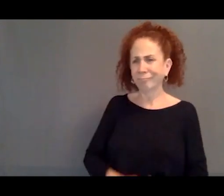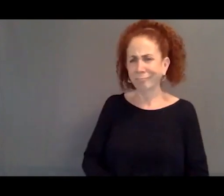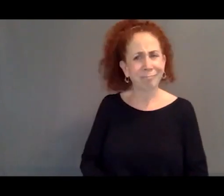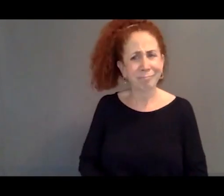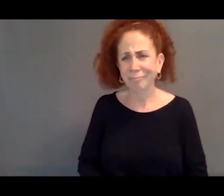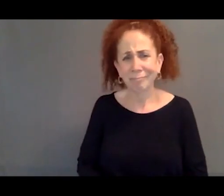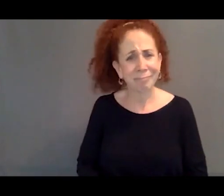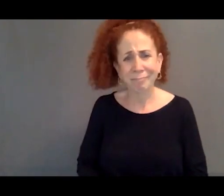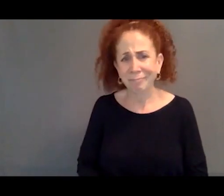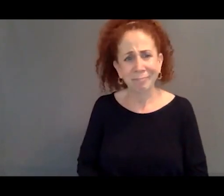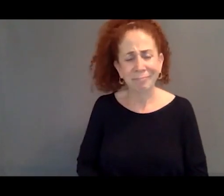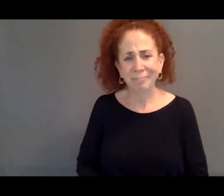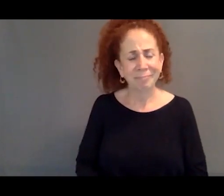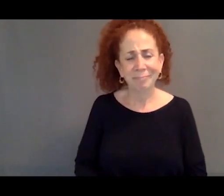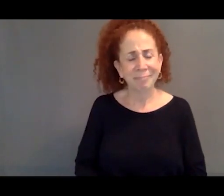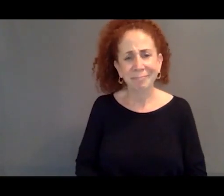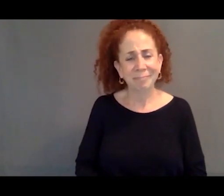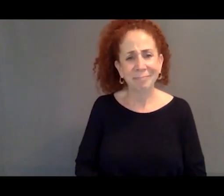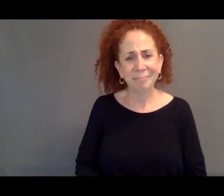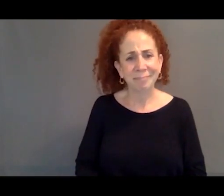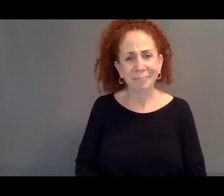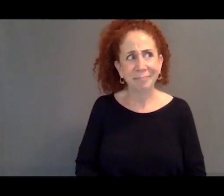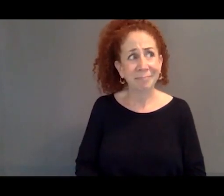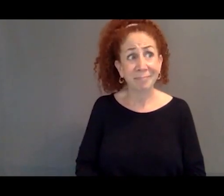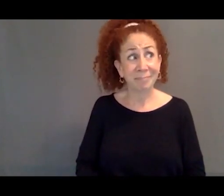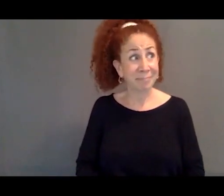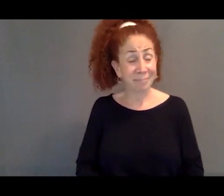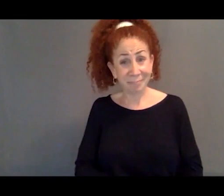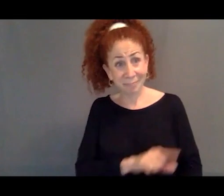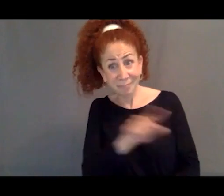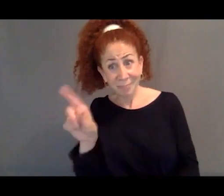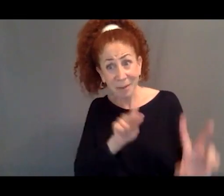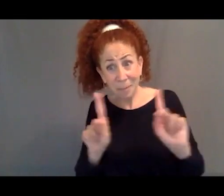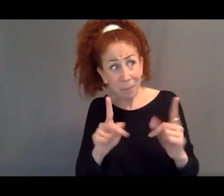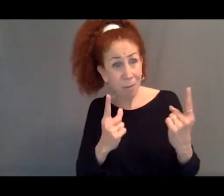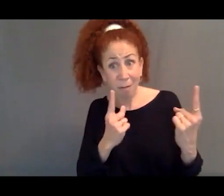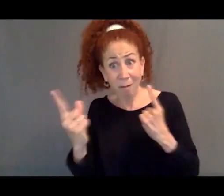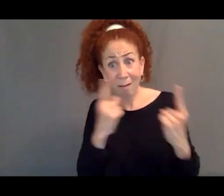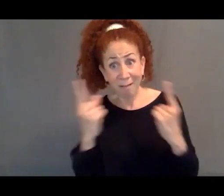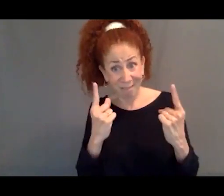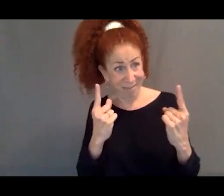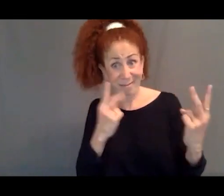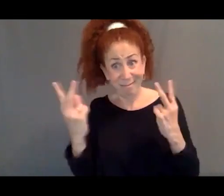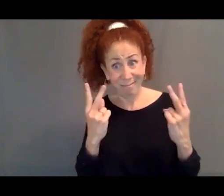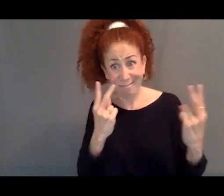and that the numbers of people who are going to be asking for asylum are, if anything, going to increase.